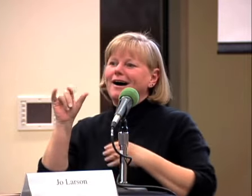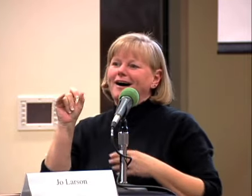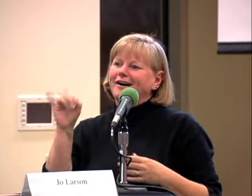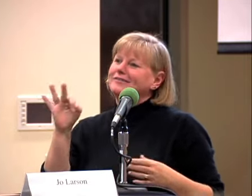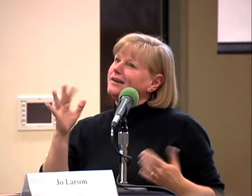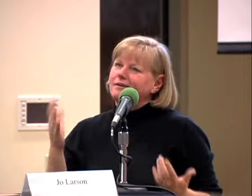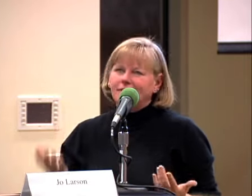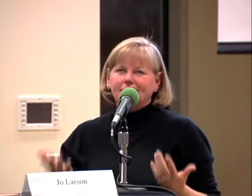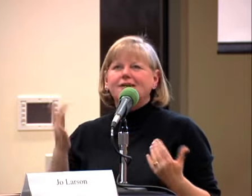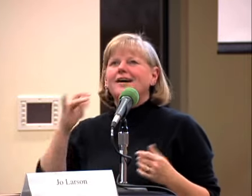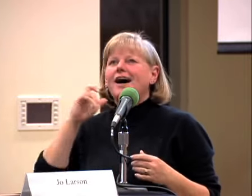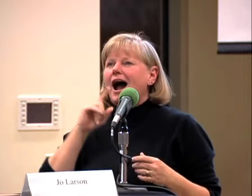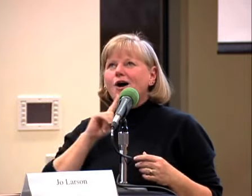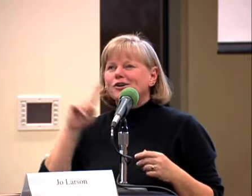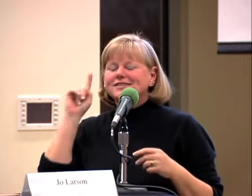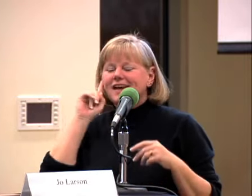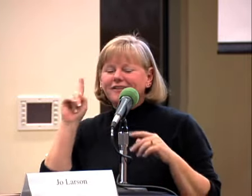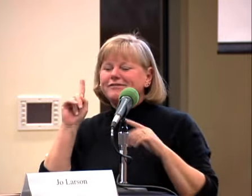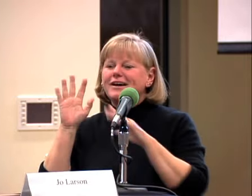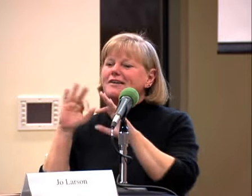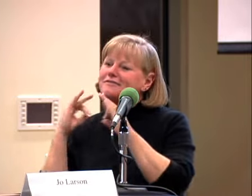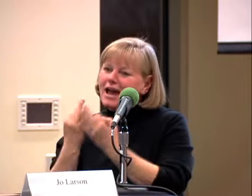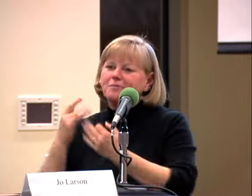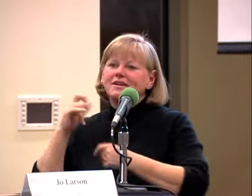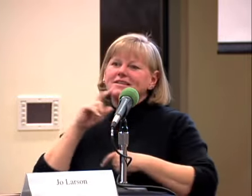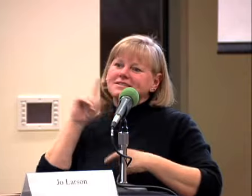REJECTION OF OUR DEAF FAMILY'S DEAF FRIENDS RELATIVES ET CETERA. I HAVE